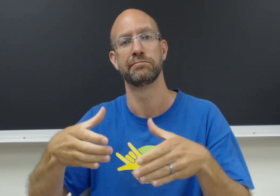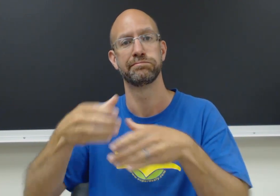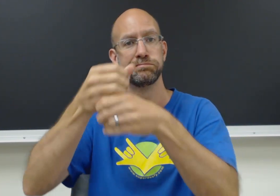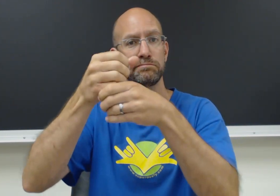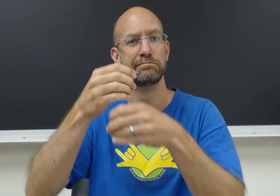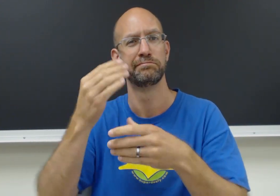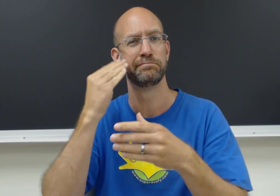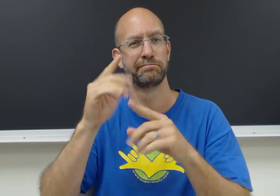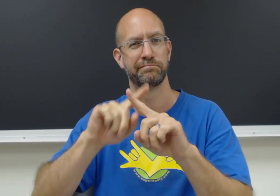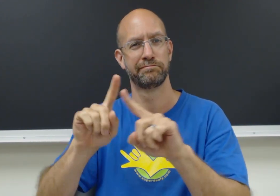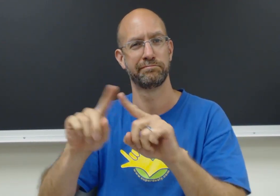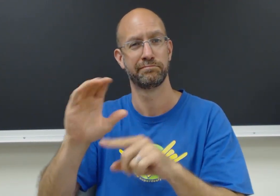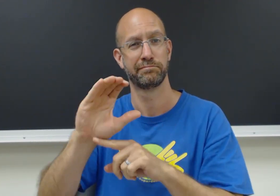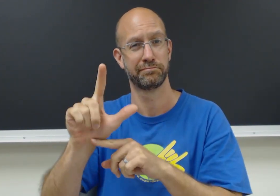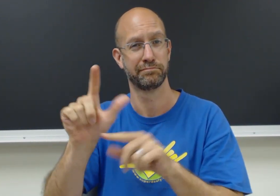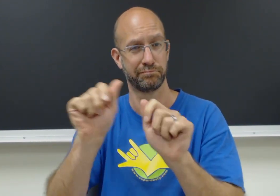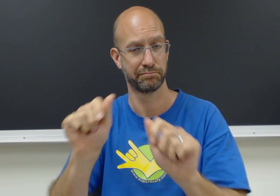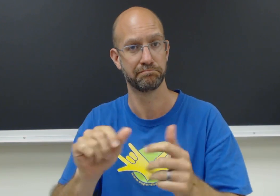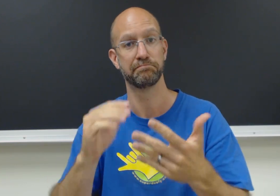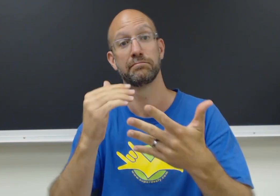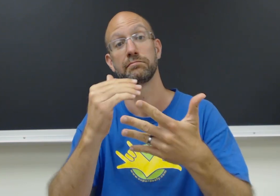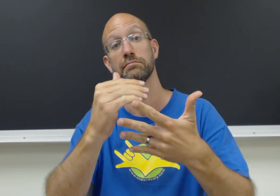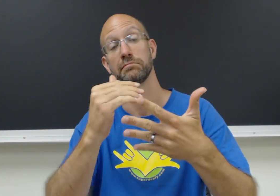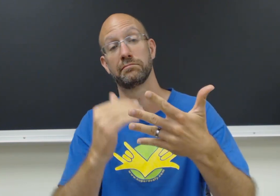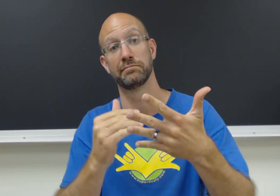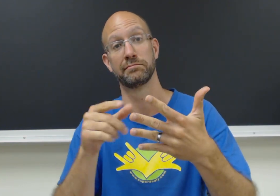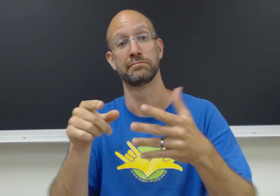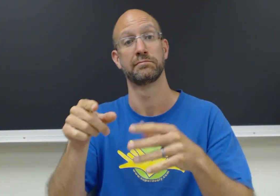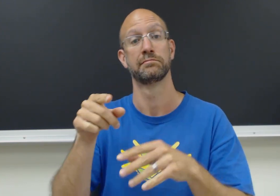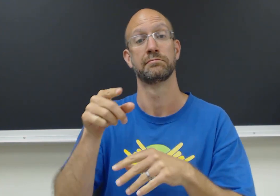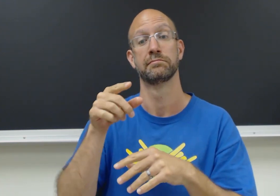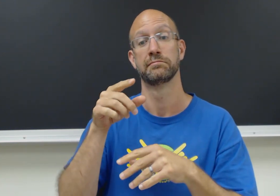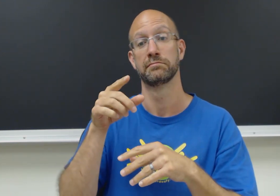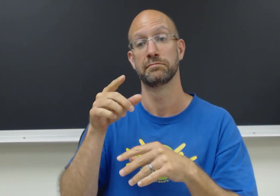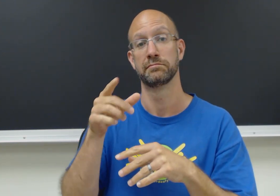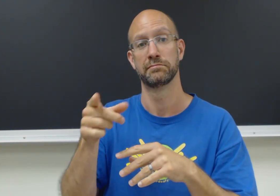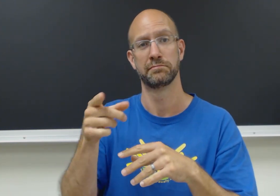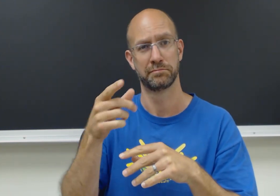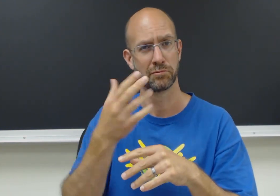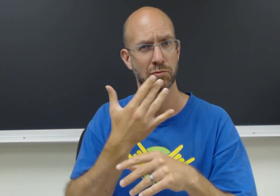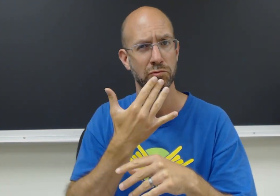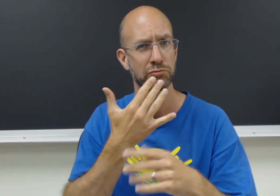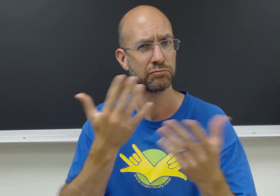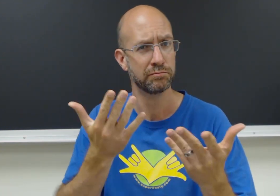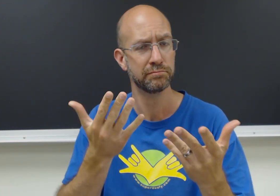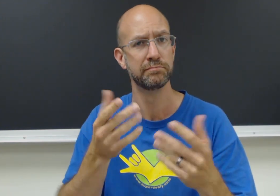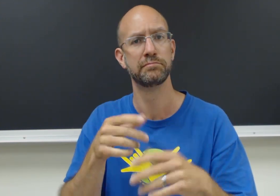CC->SS for "cone". You know, there are different classifiers. Fourth, what color is it?